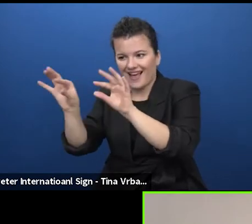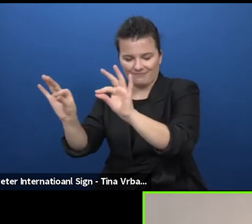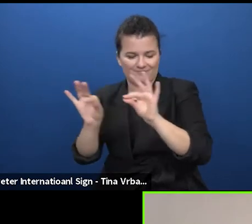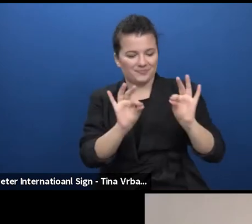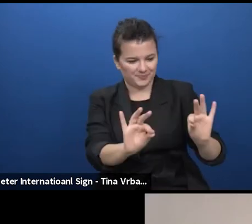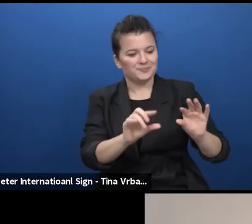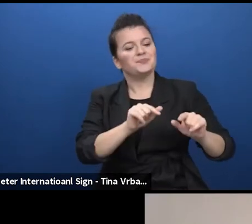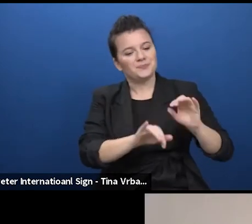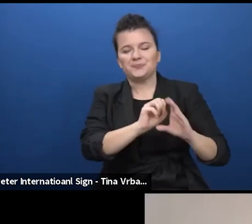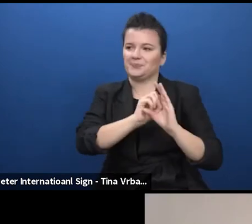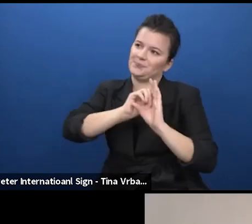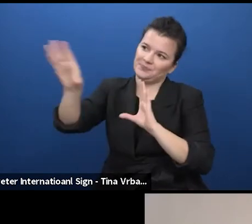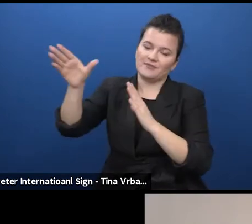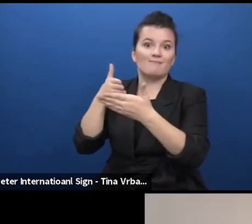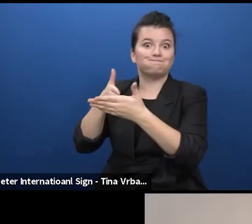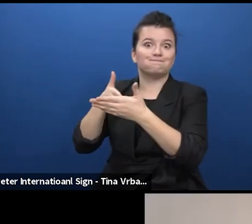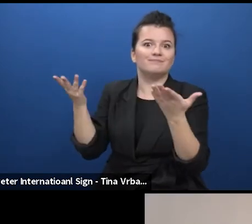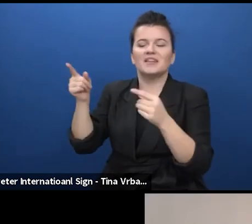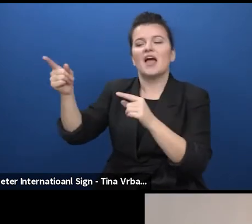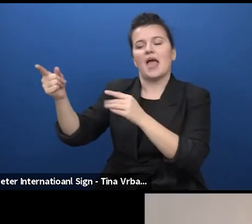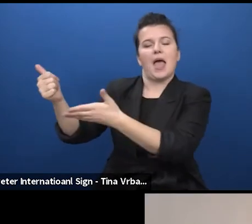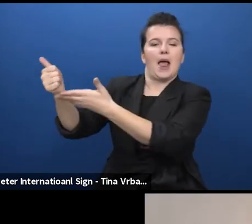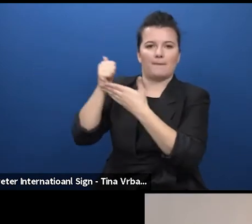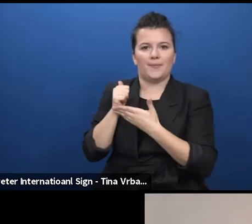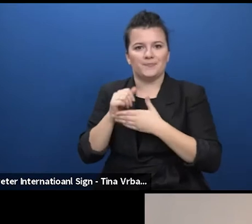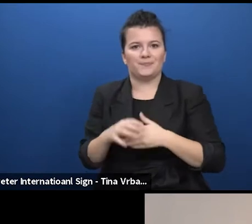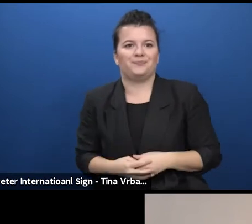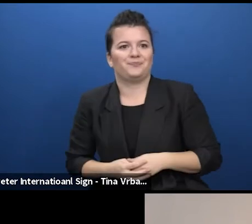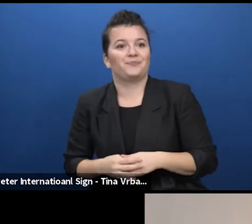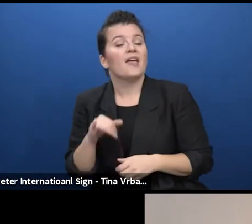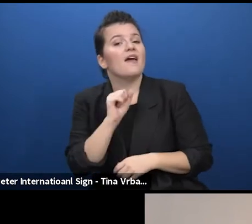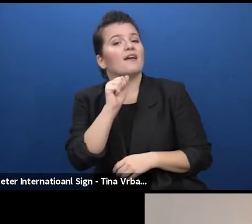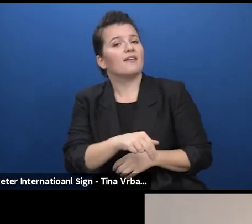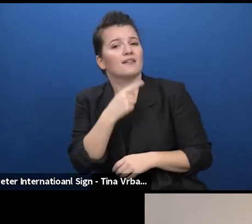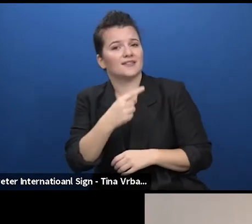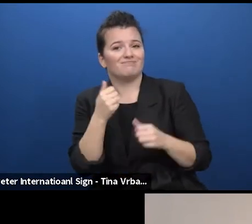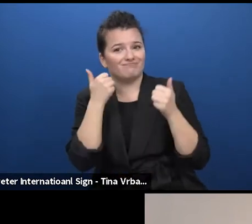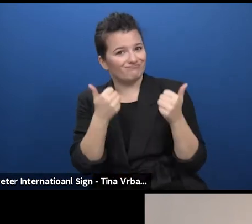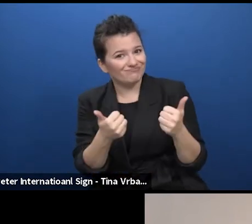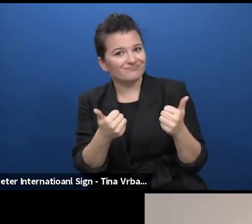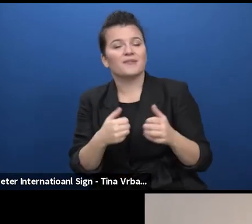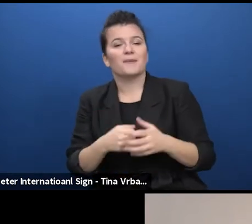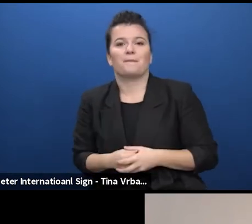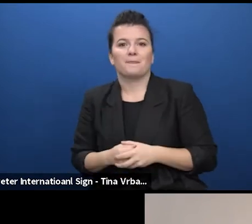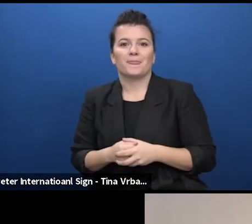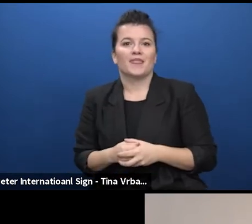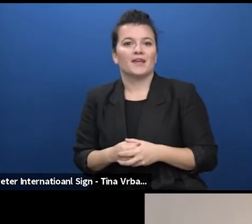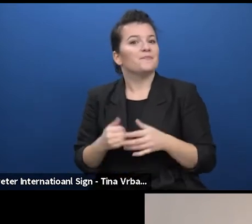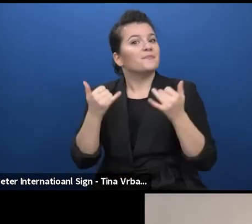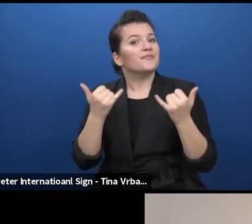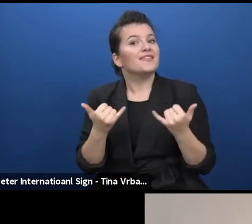All right and from here let us now go over to the first welcome speeches.